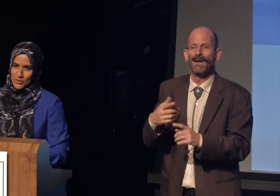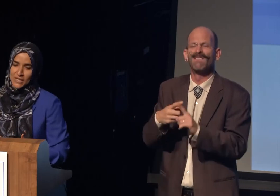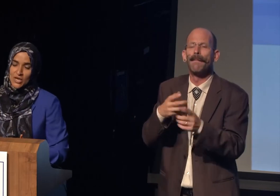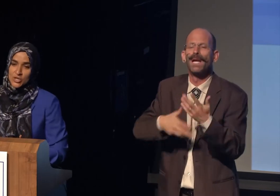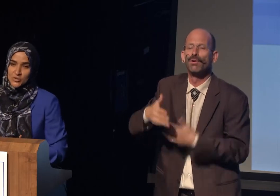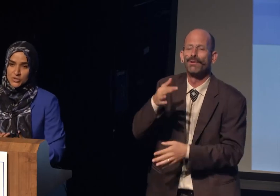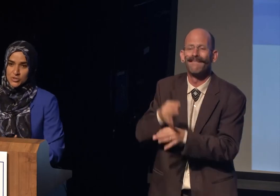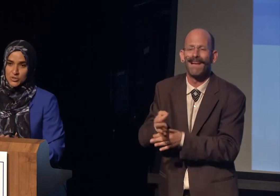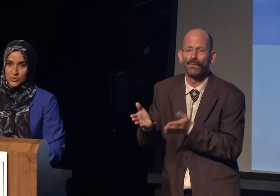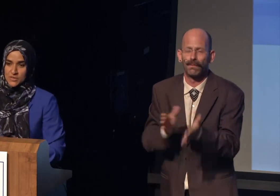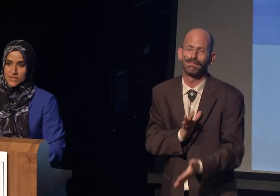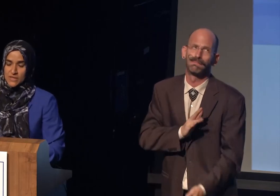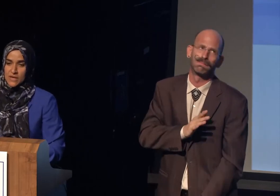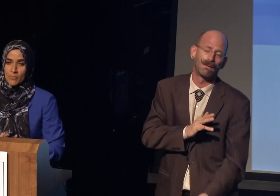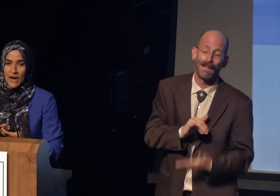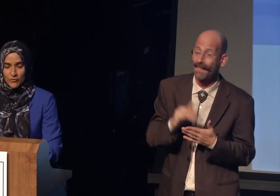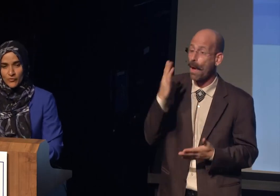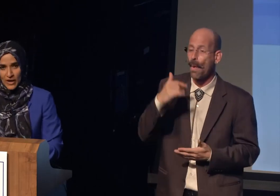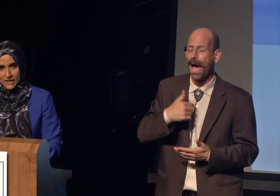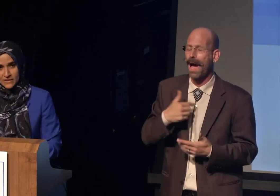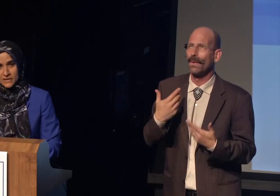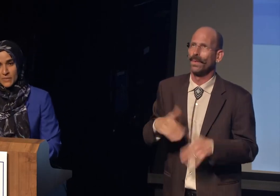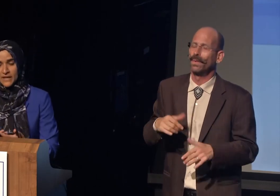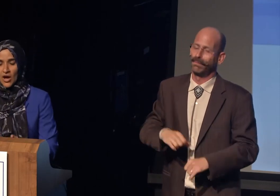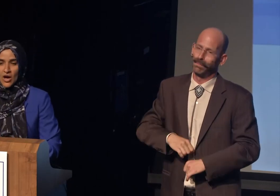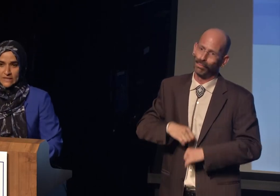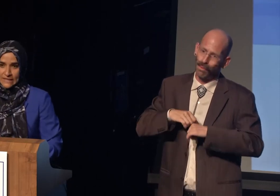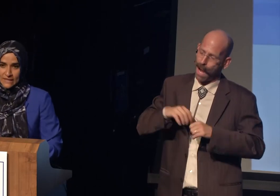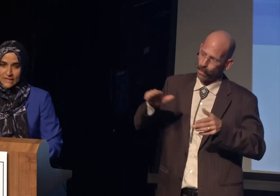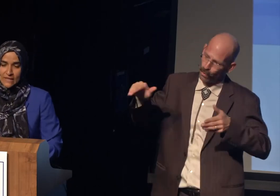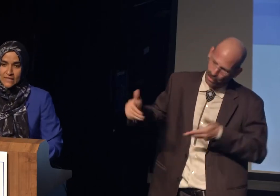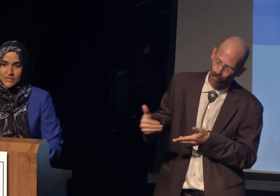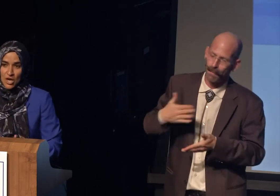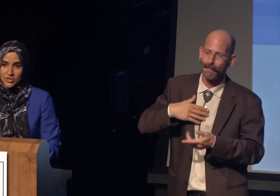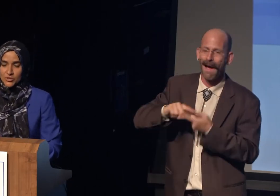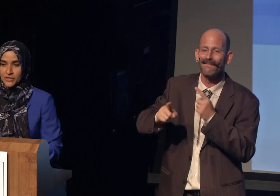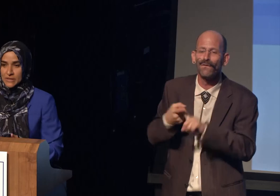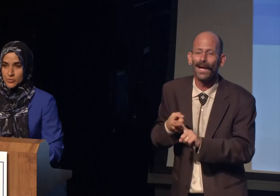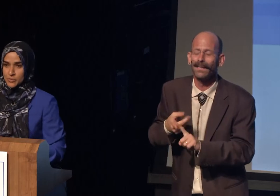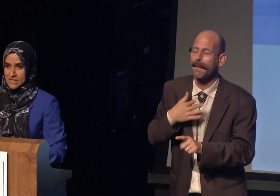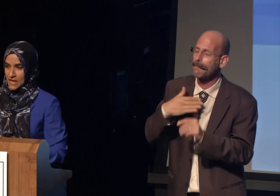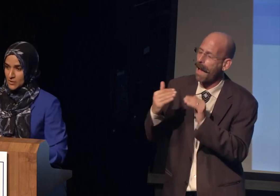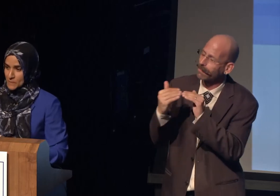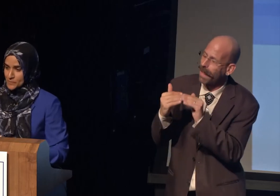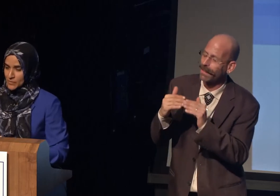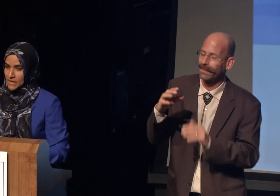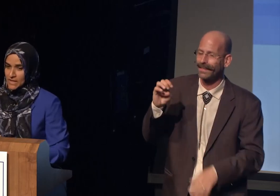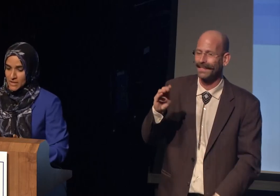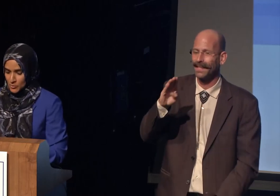That's what makes me so proud to introduce my friend, my colleague, Dr. Eboo Patel.